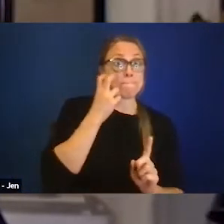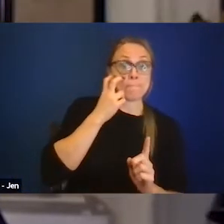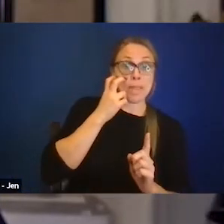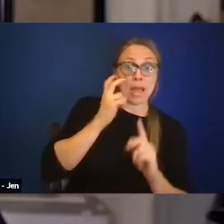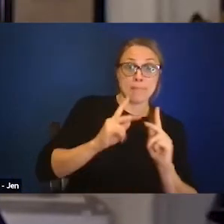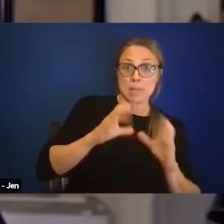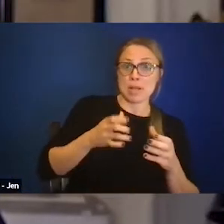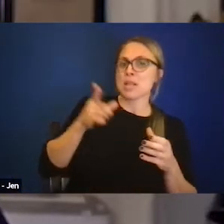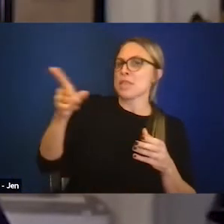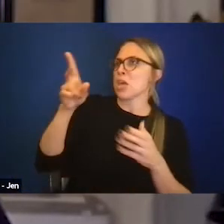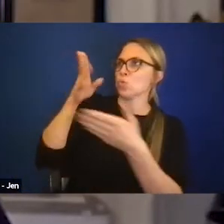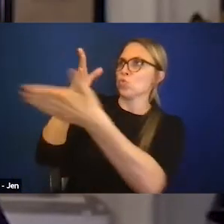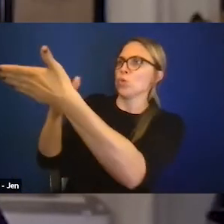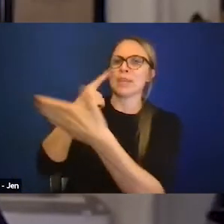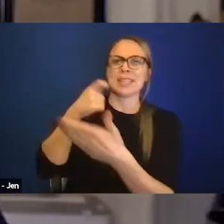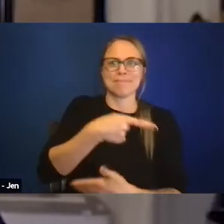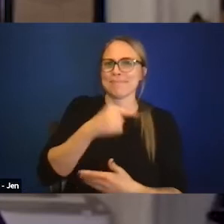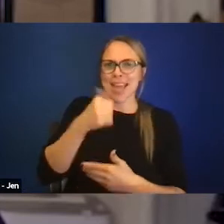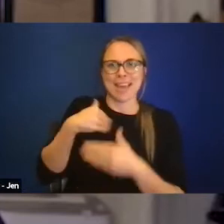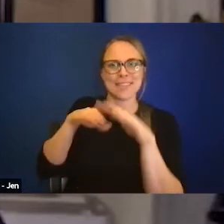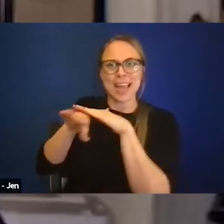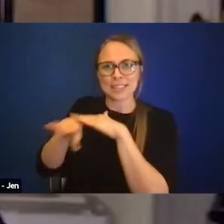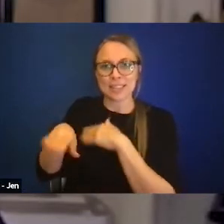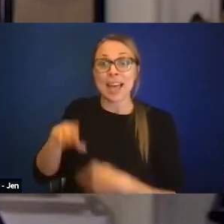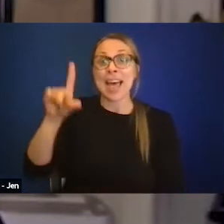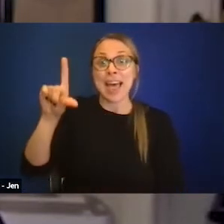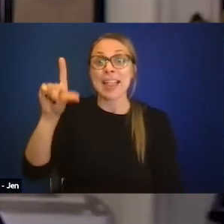of accessibility and, LA Community College,